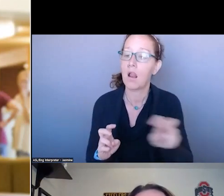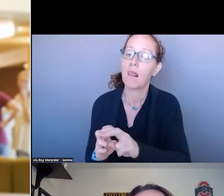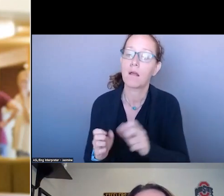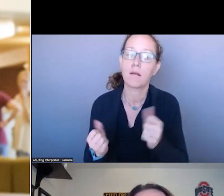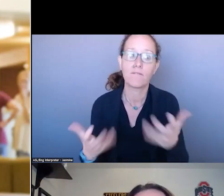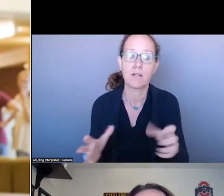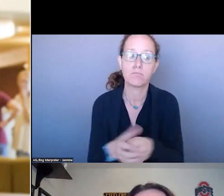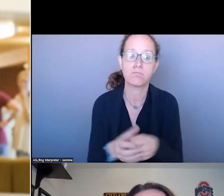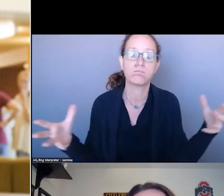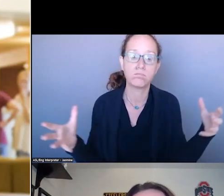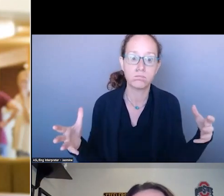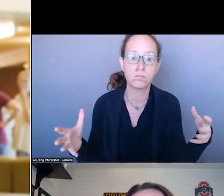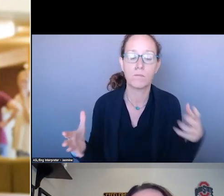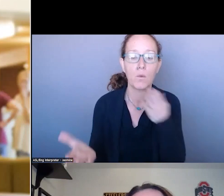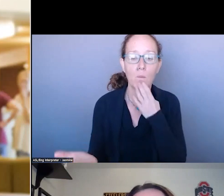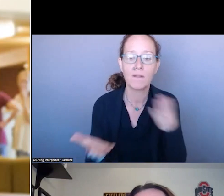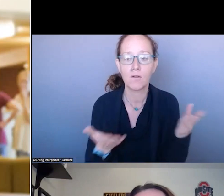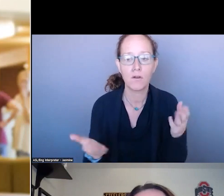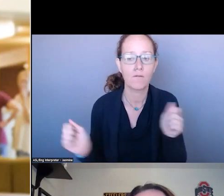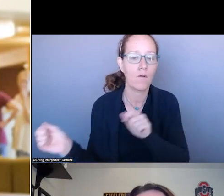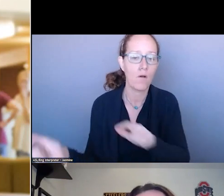LARGEST MOBILE CRISIS PROVIDER IN THE STATE OF ARIZONA.